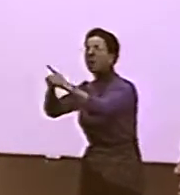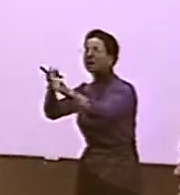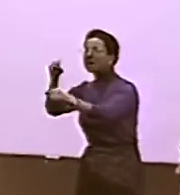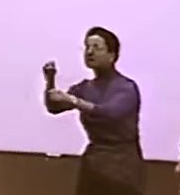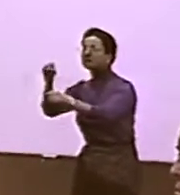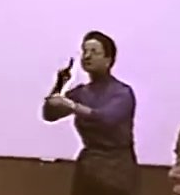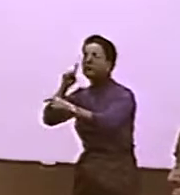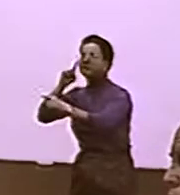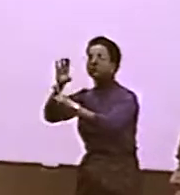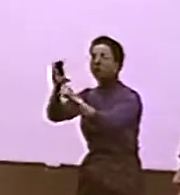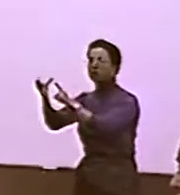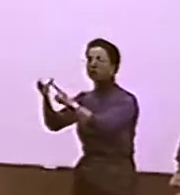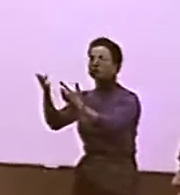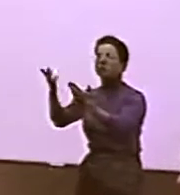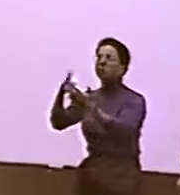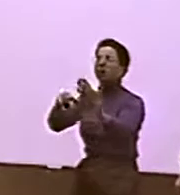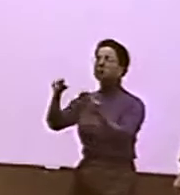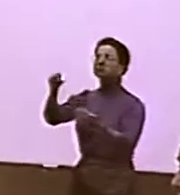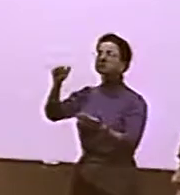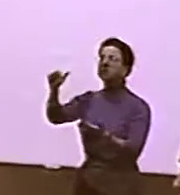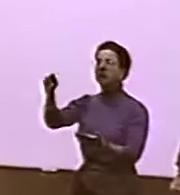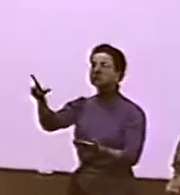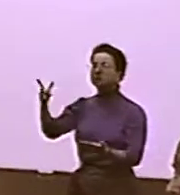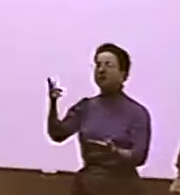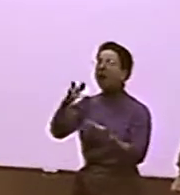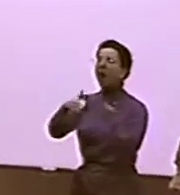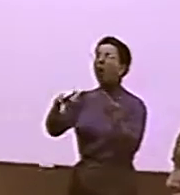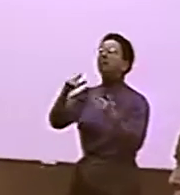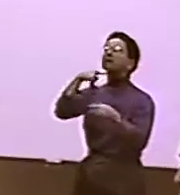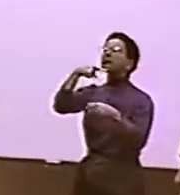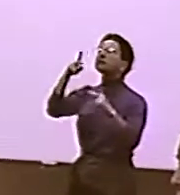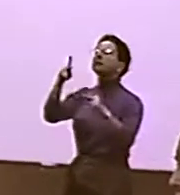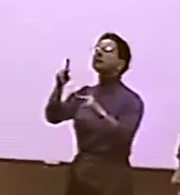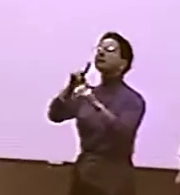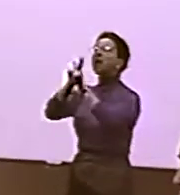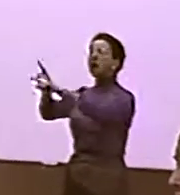BUT I THINK THAT IT CAN BE APPLIED TO A CURRENT EXAM-- ANOTHER EXAMPLE.